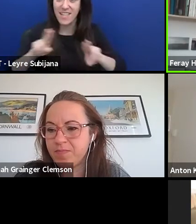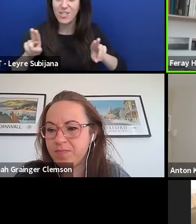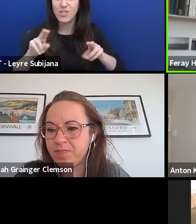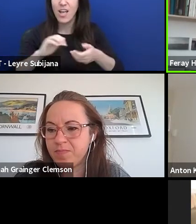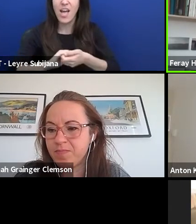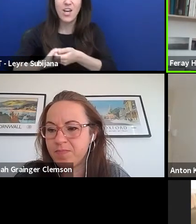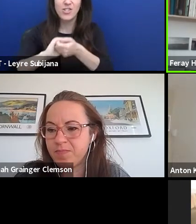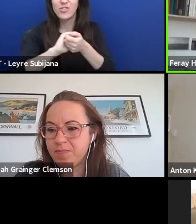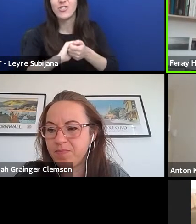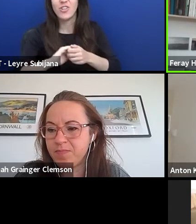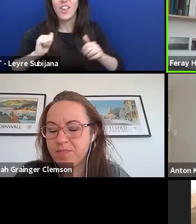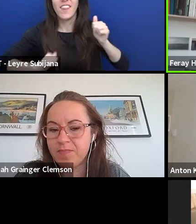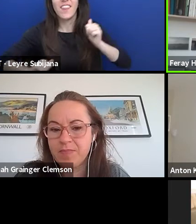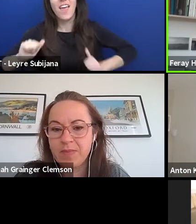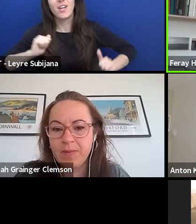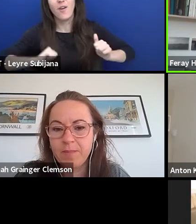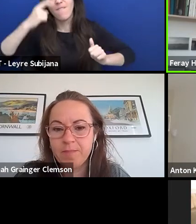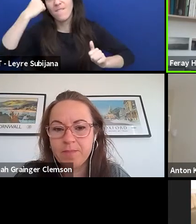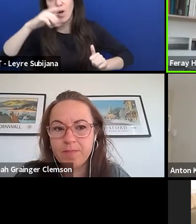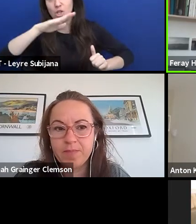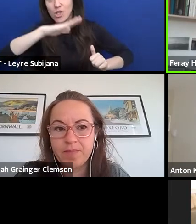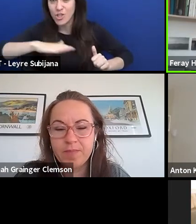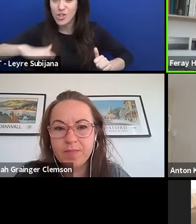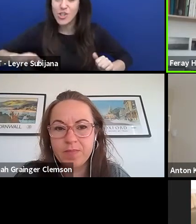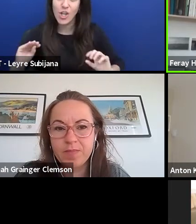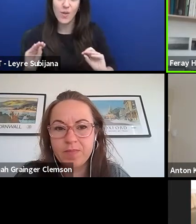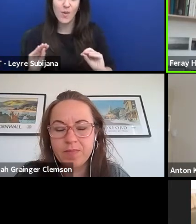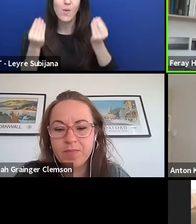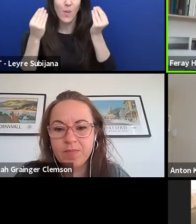and Youth ASSITEJ International Executive Committee.